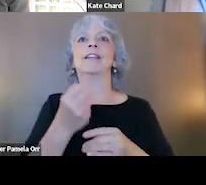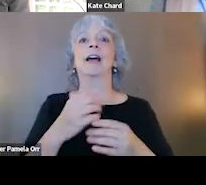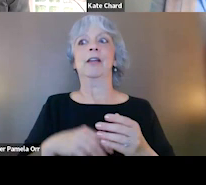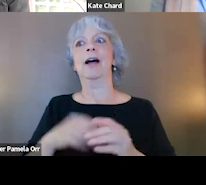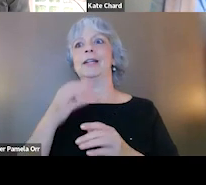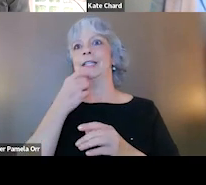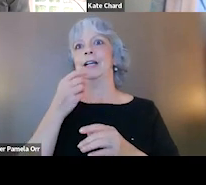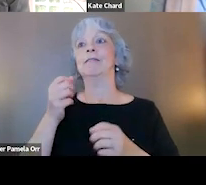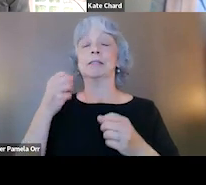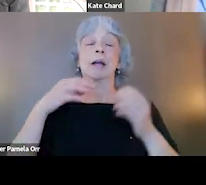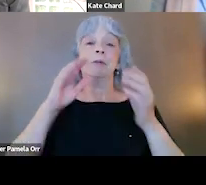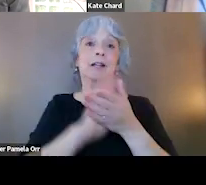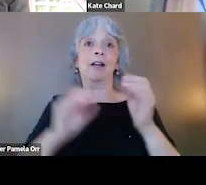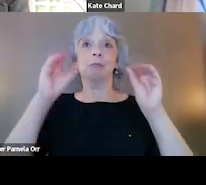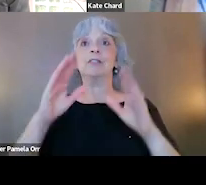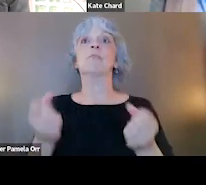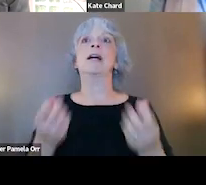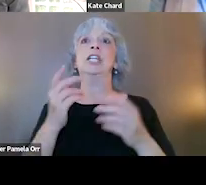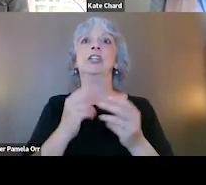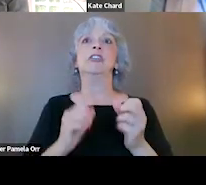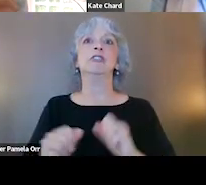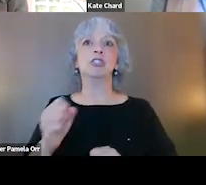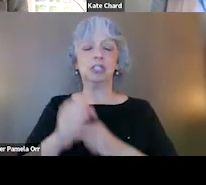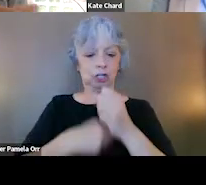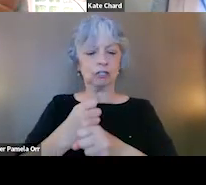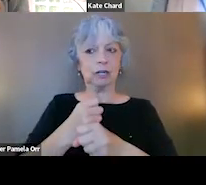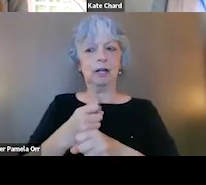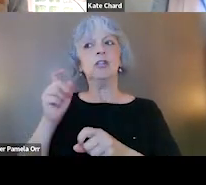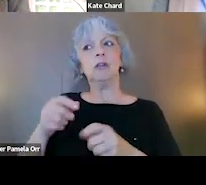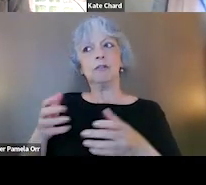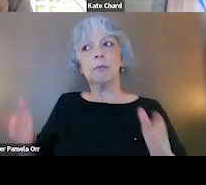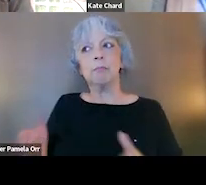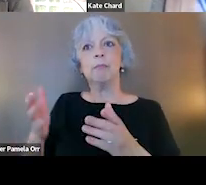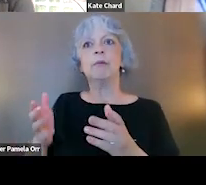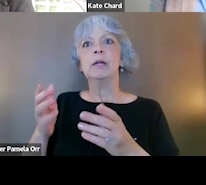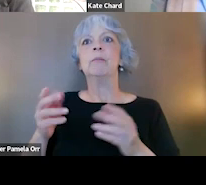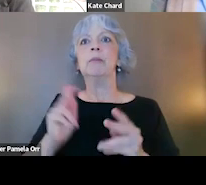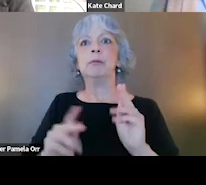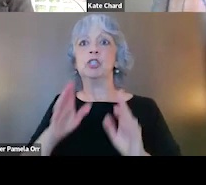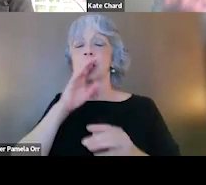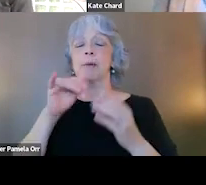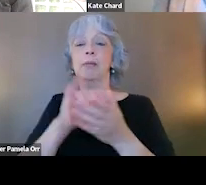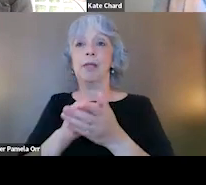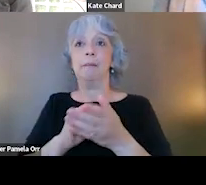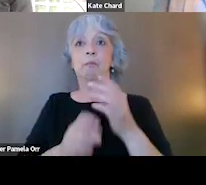was this idea of you've got to get people ready to talk about it, to deal with it, and it's just not true. So we come back then to our slide here,